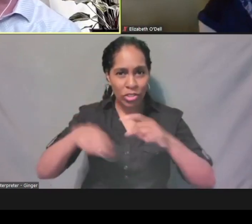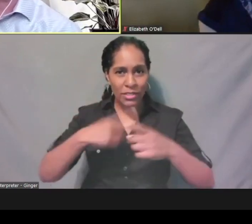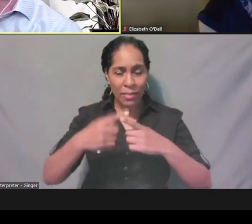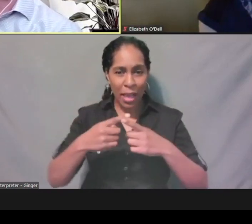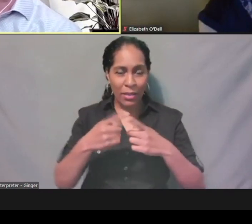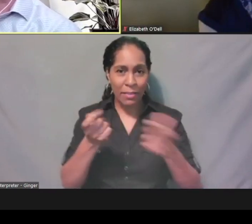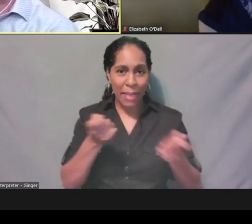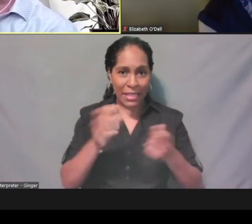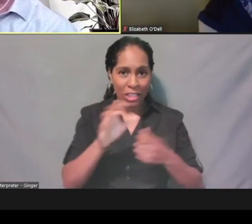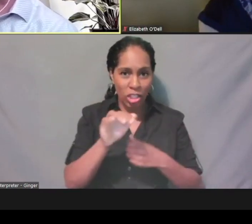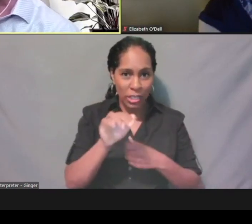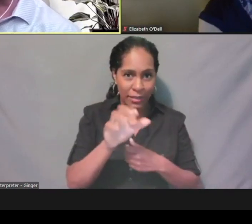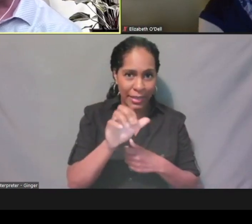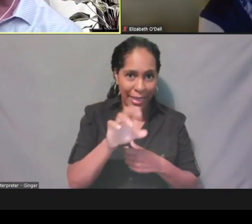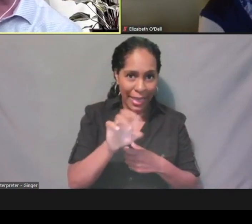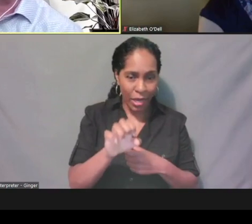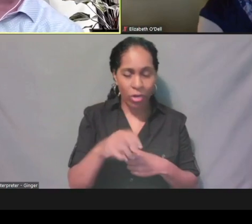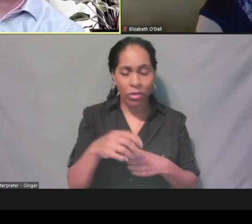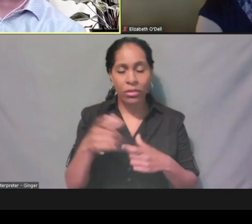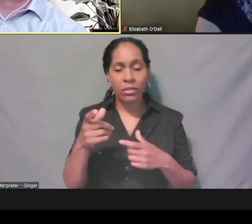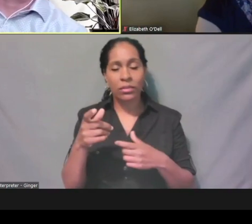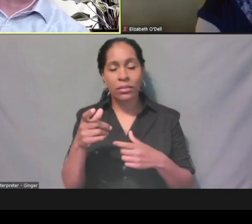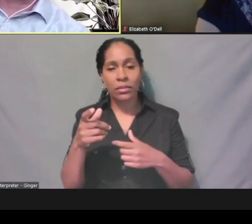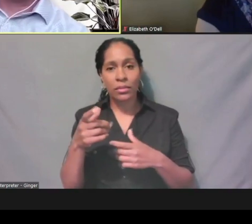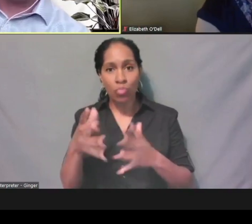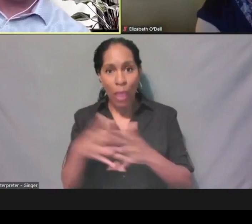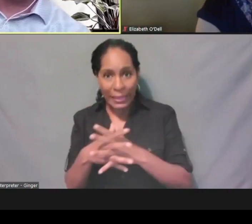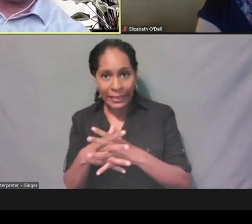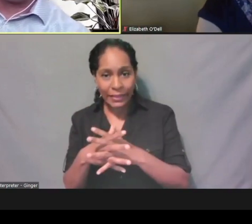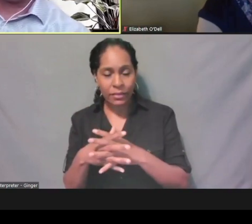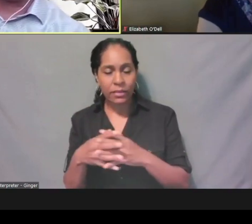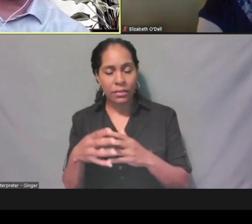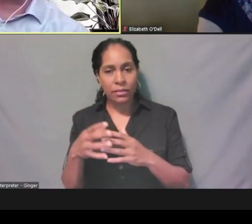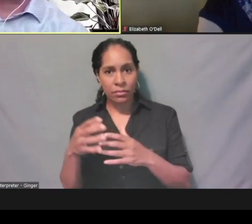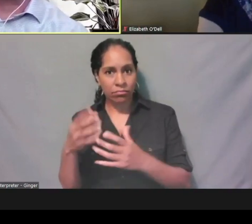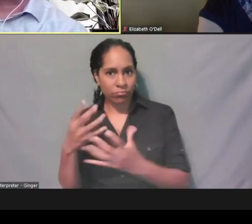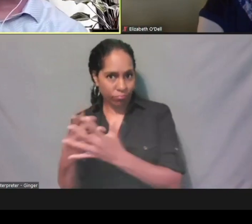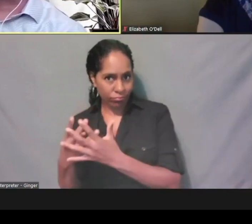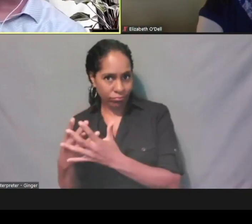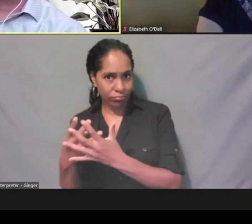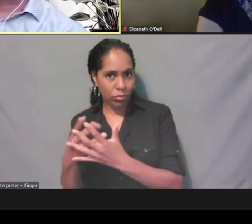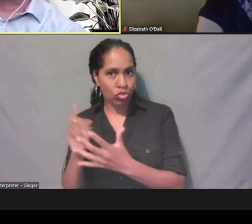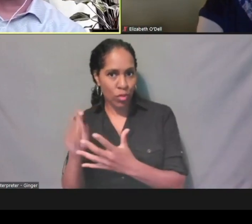is anybody incarcerated? So, you would've needed to add them in.